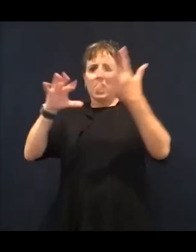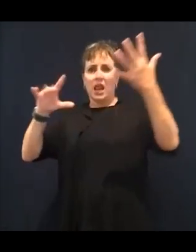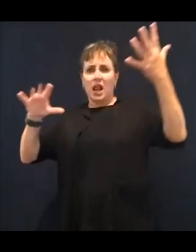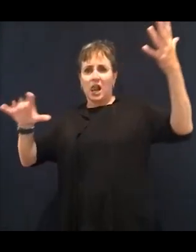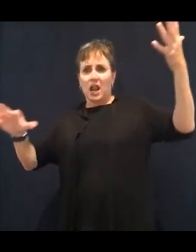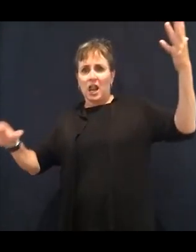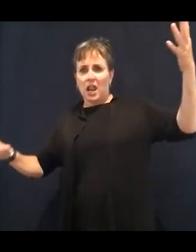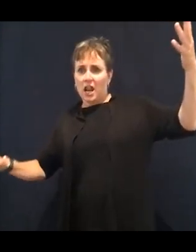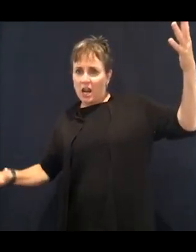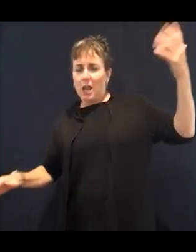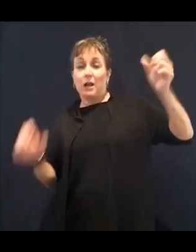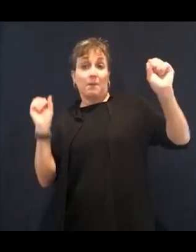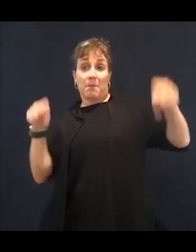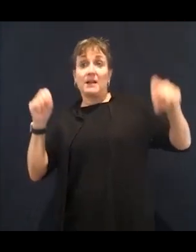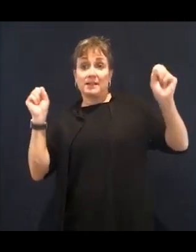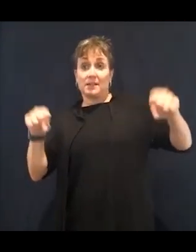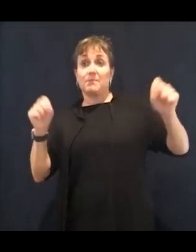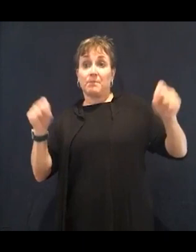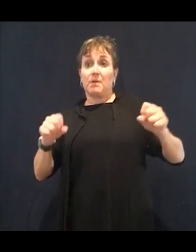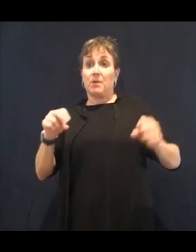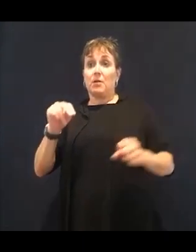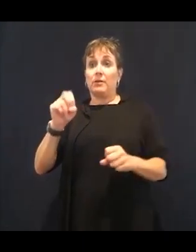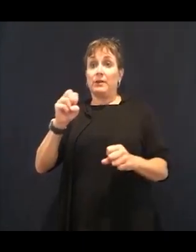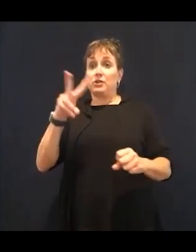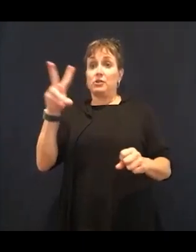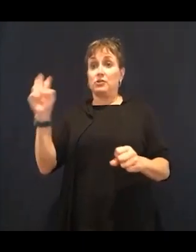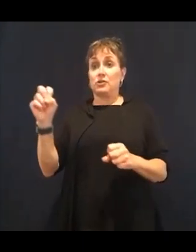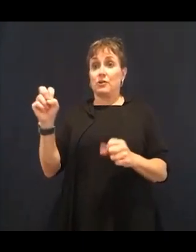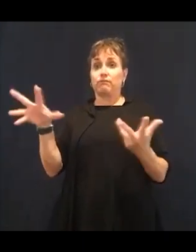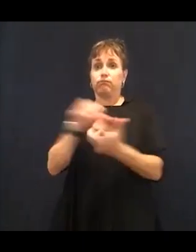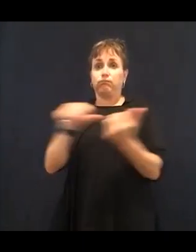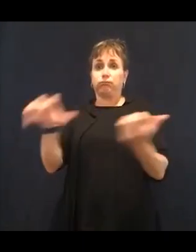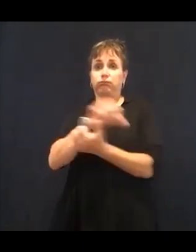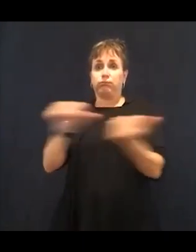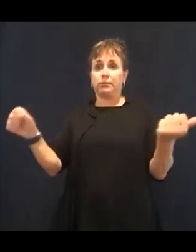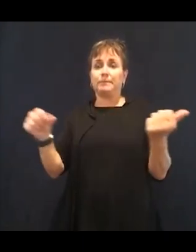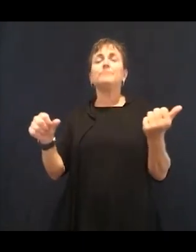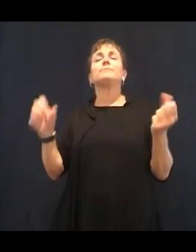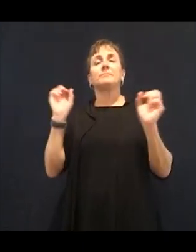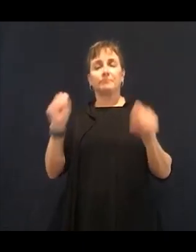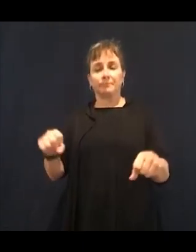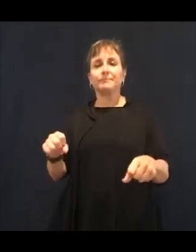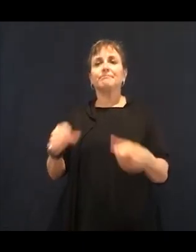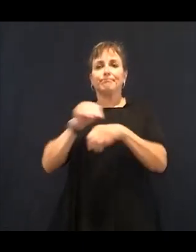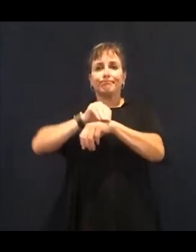from artificial colorings and flavorings. So be really, really mindful